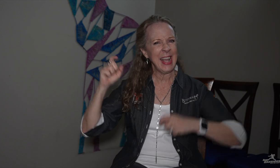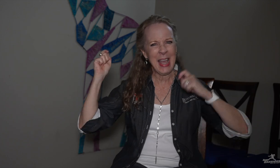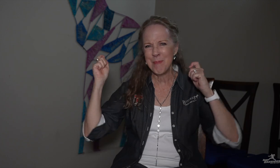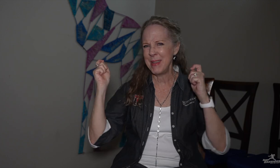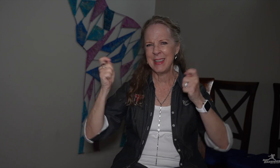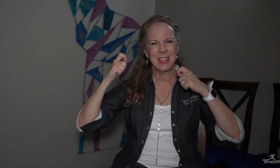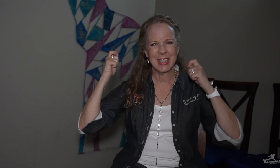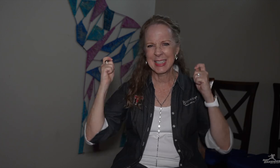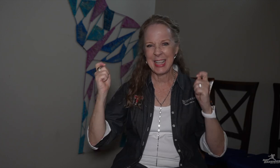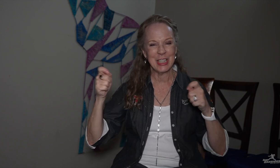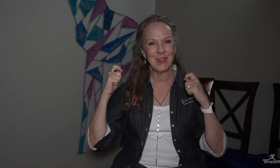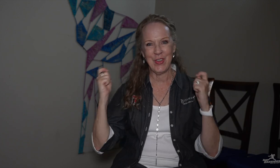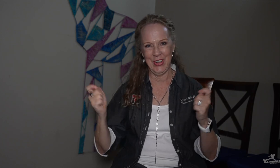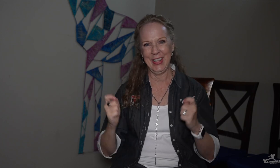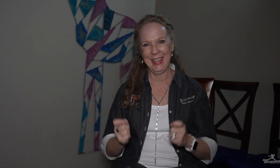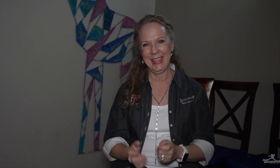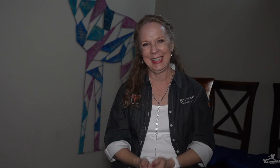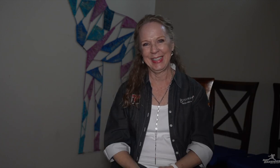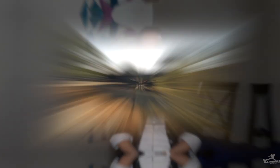They are very successful!